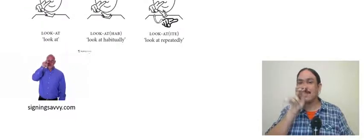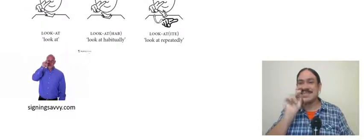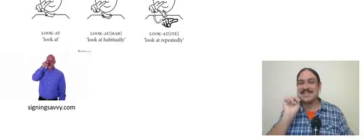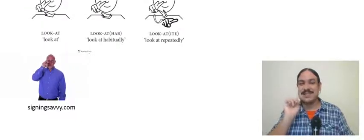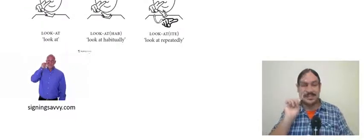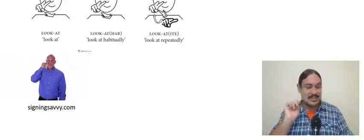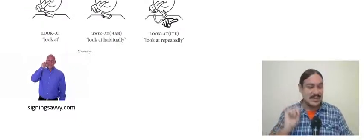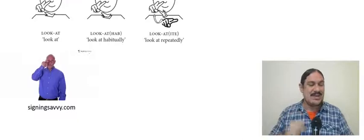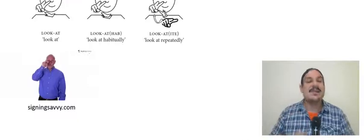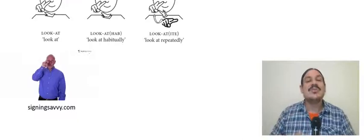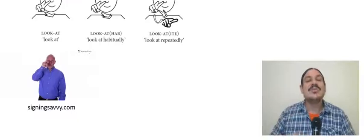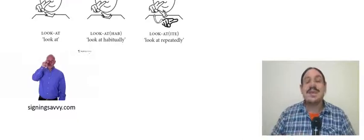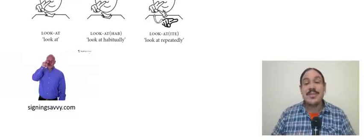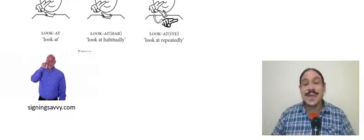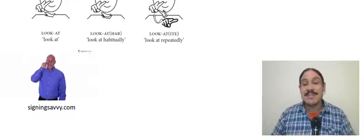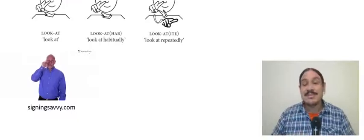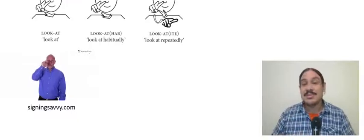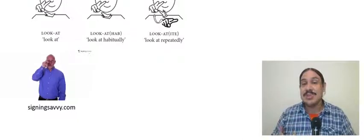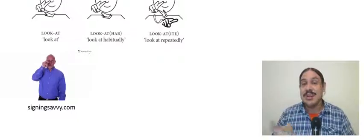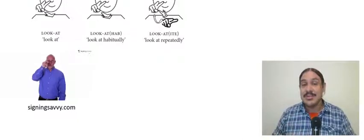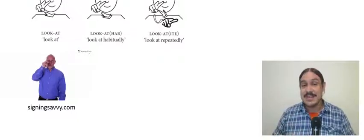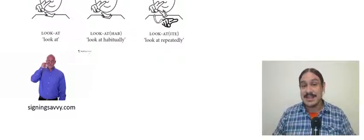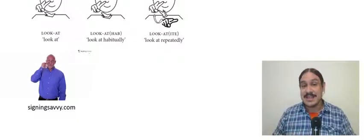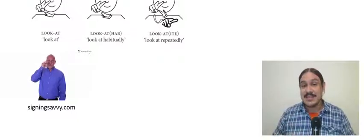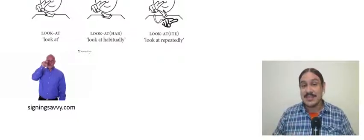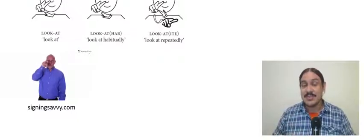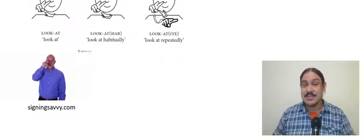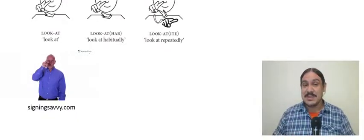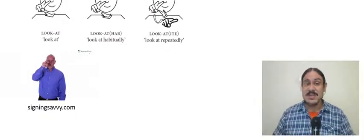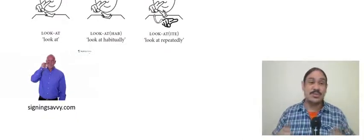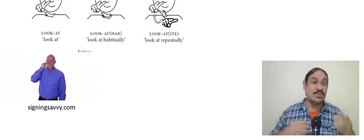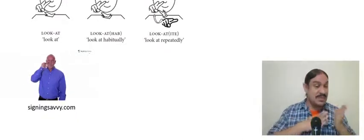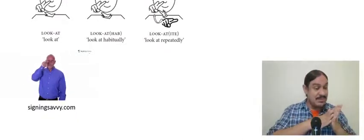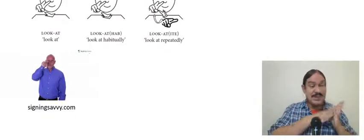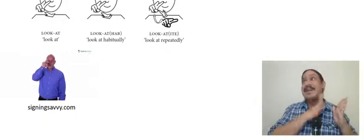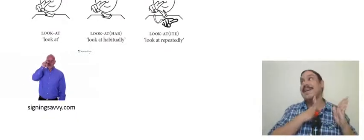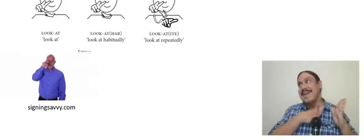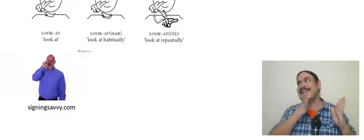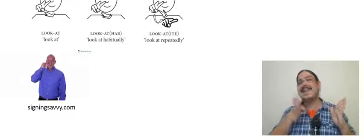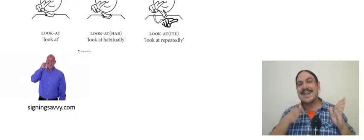you duplicate the root and then pull it back for the suffix